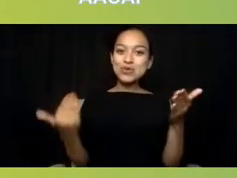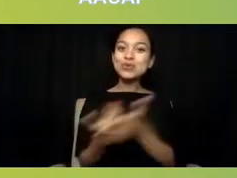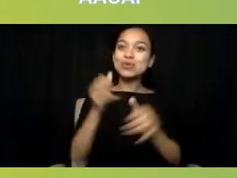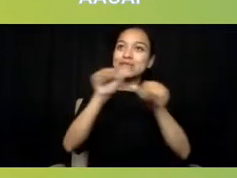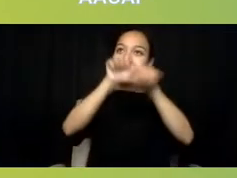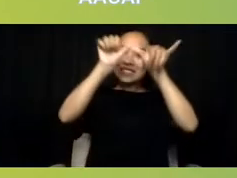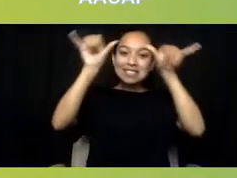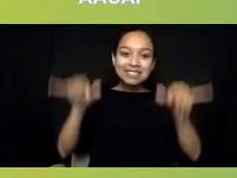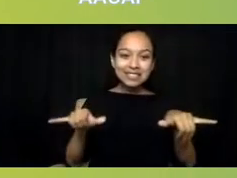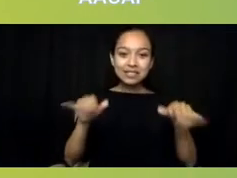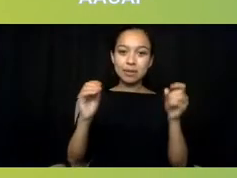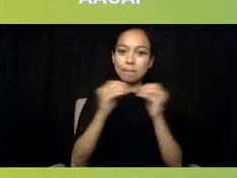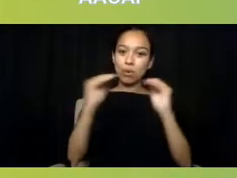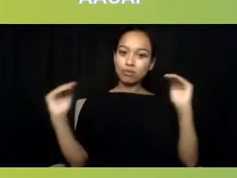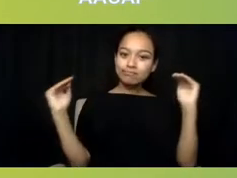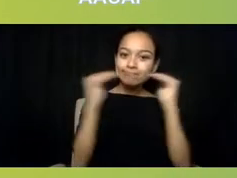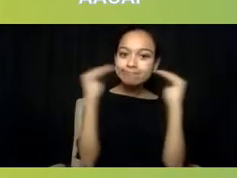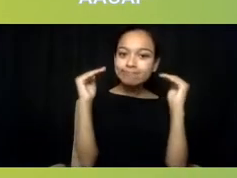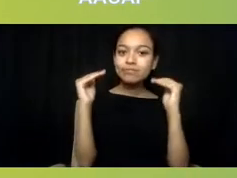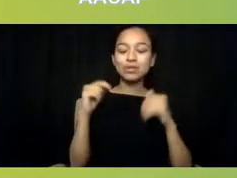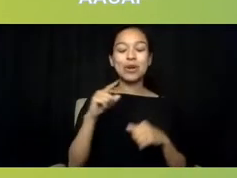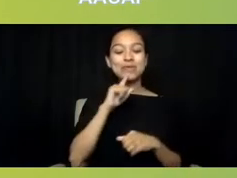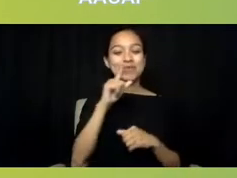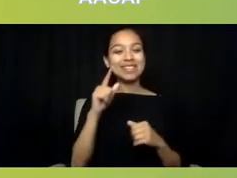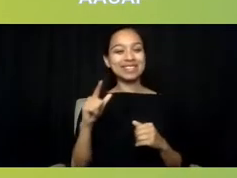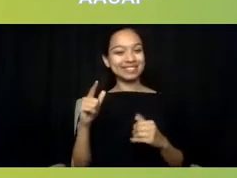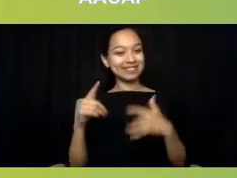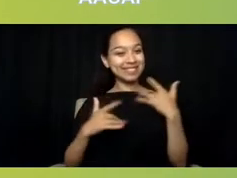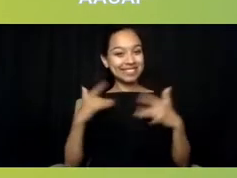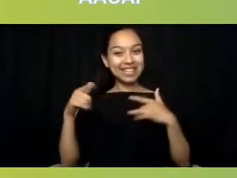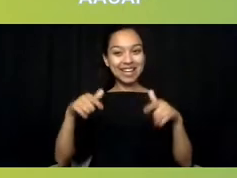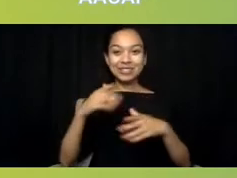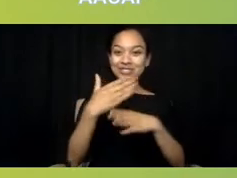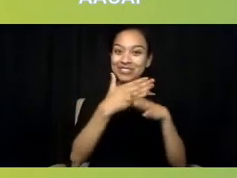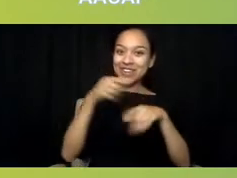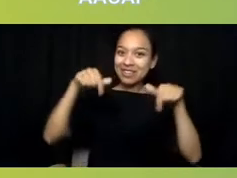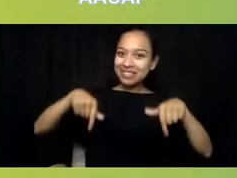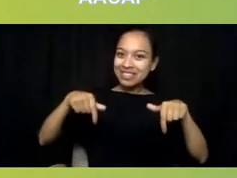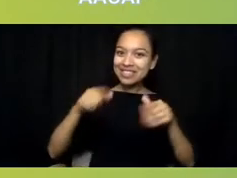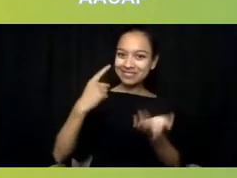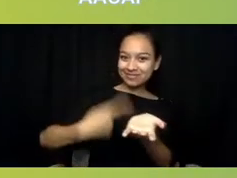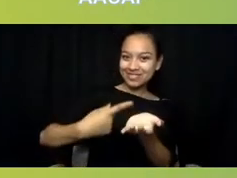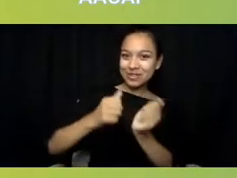and so I'm just so excited to be sharing this space with all of you.